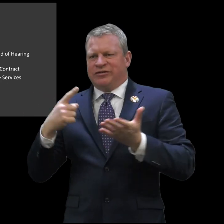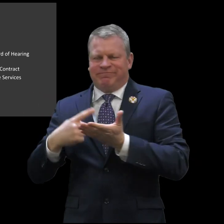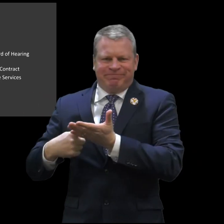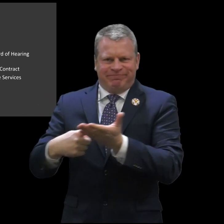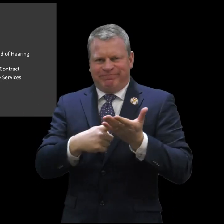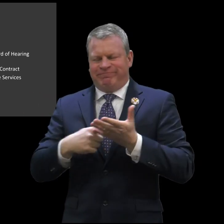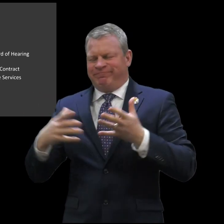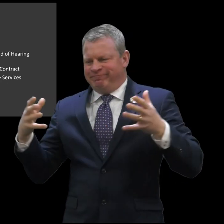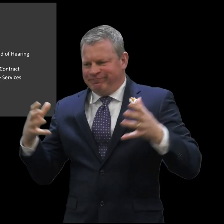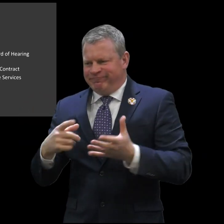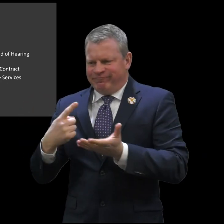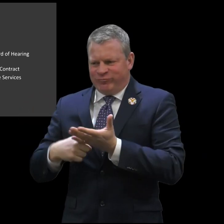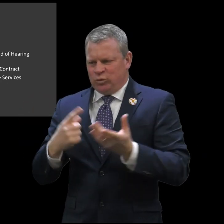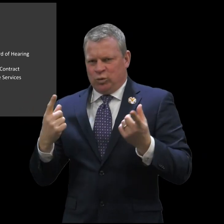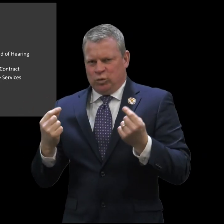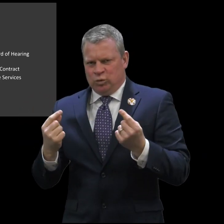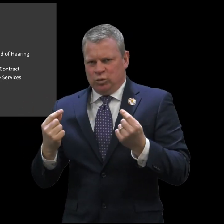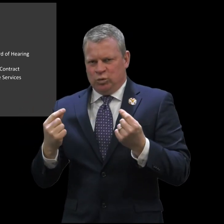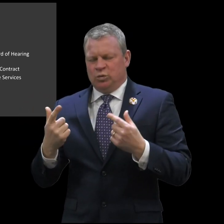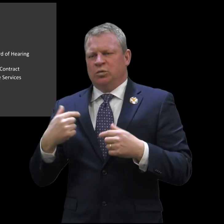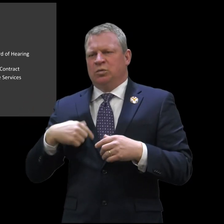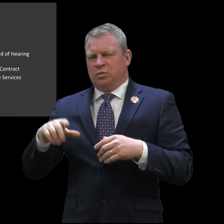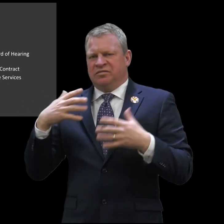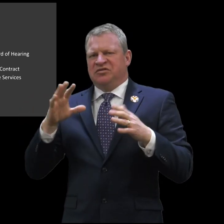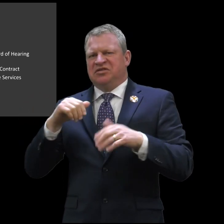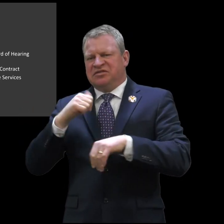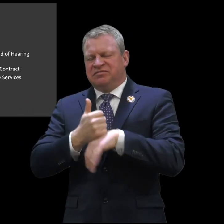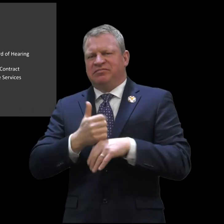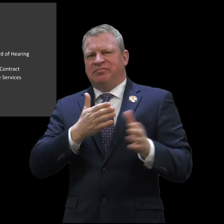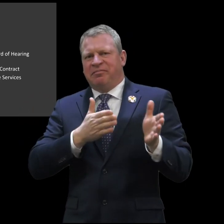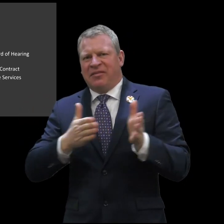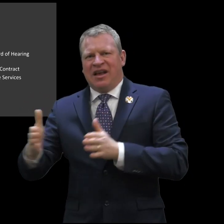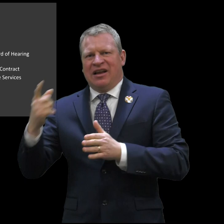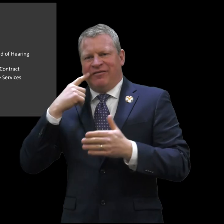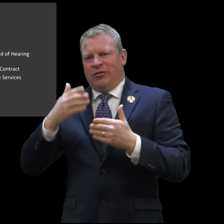starting to spread and our school has come together to discuss what measures